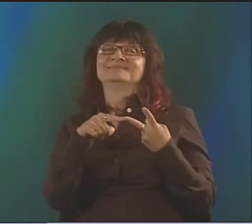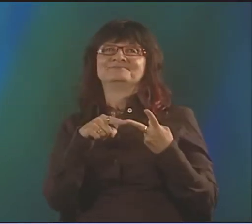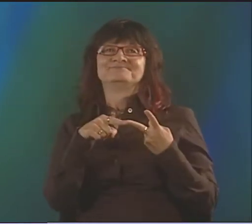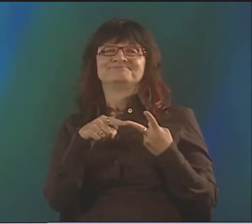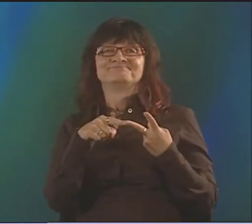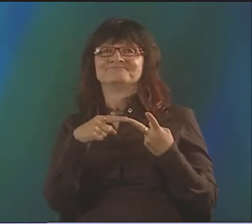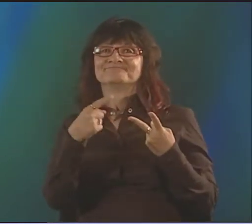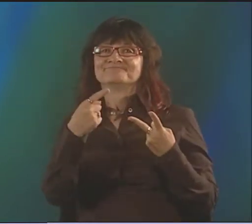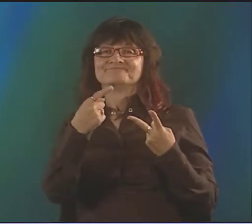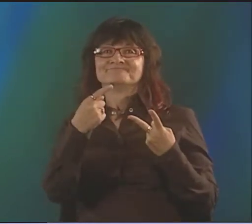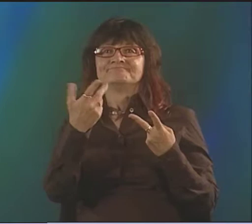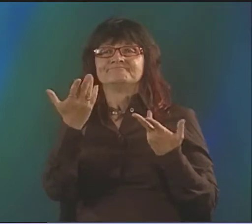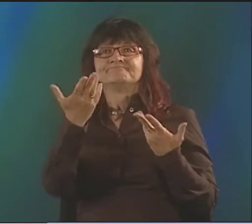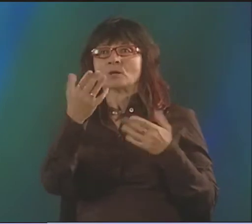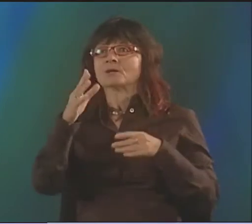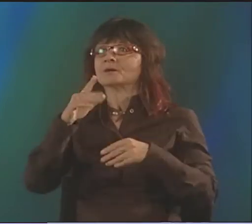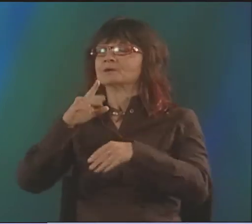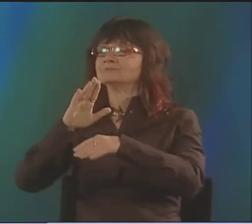AND I WANT TO USE MORE METAPHORS IN MY WORK.